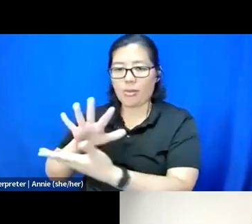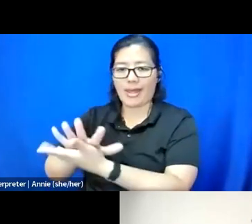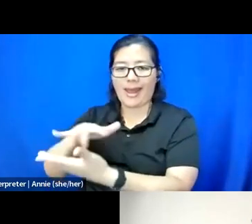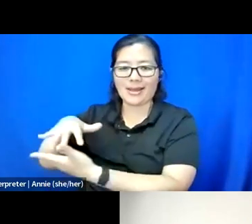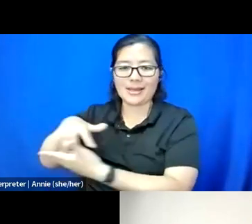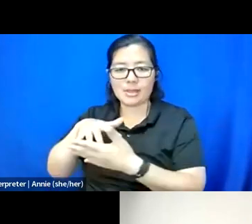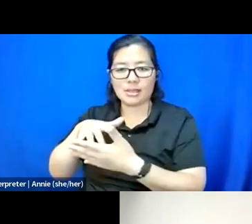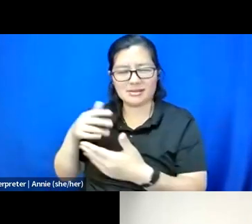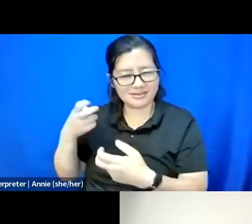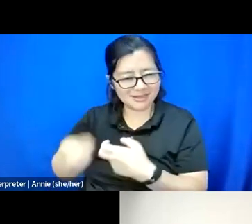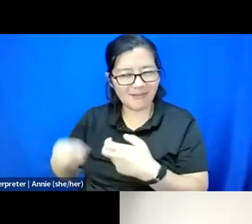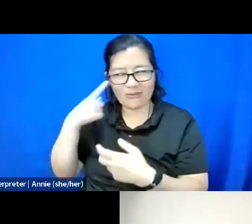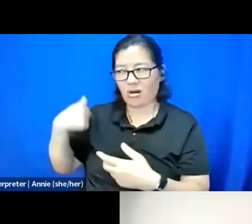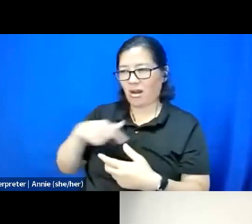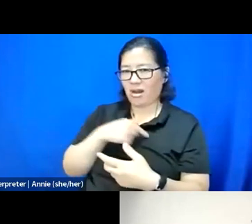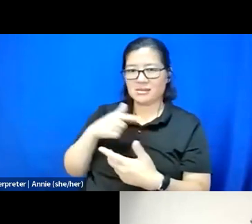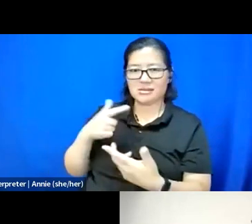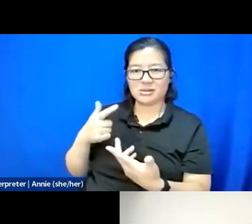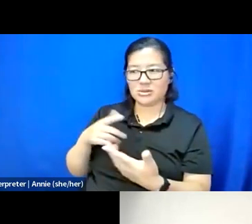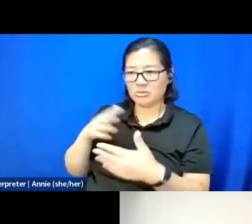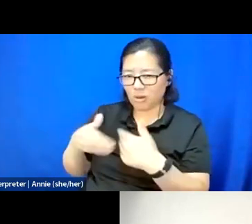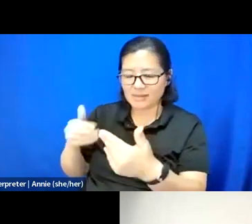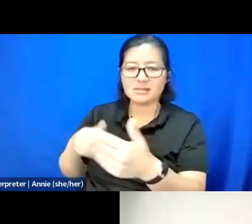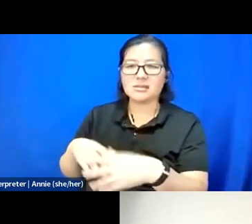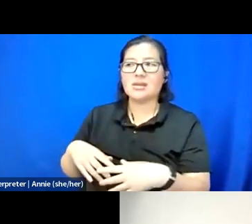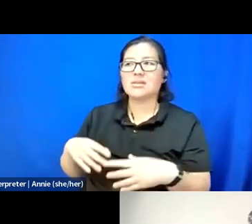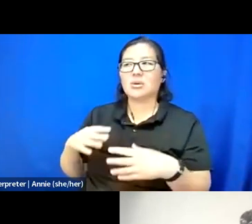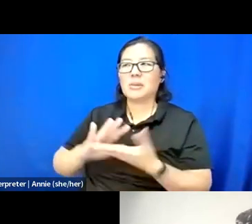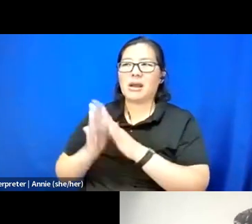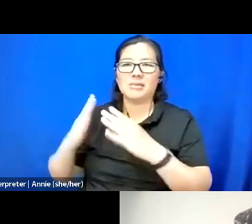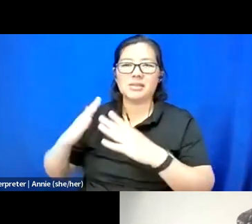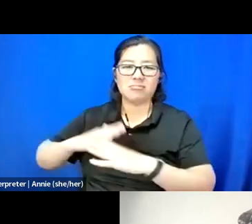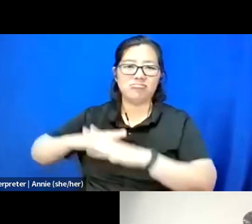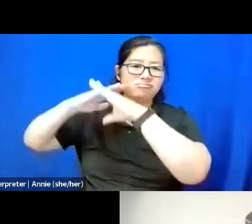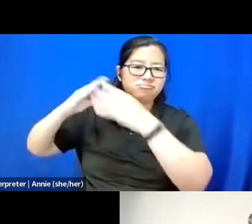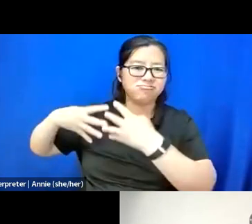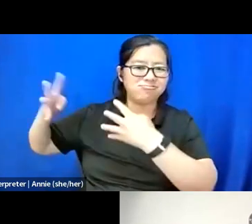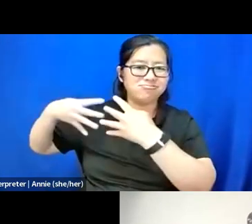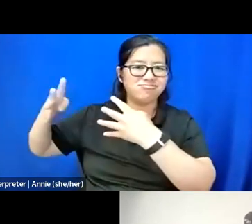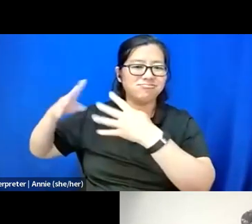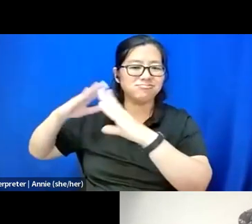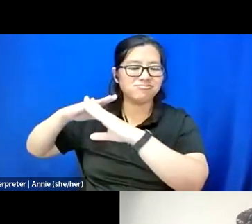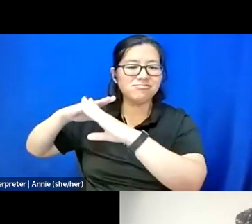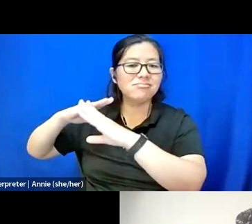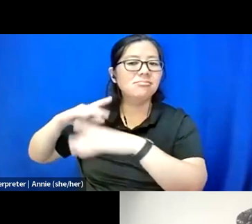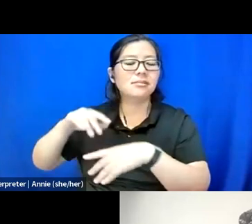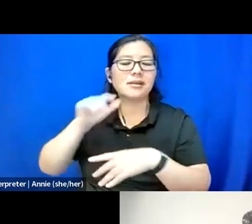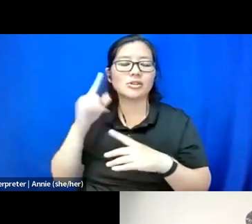and we're just gatekept, not just in terms of, like, classism and racism, but just also accommodation-wise.